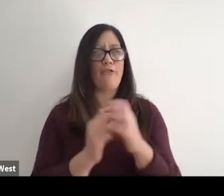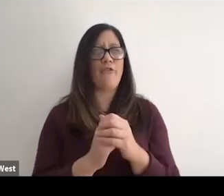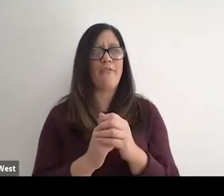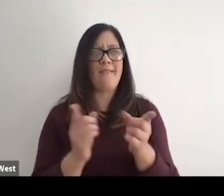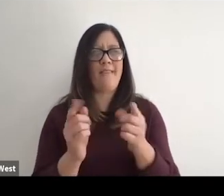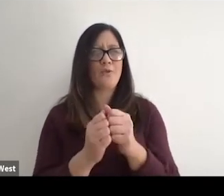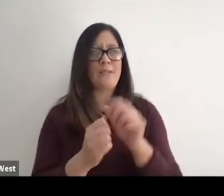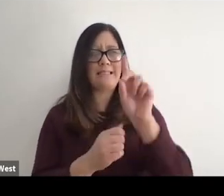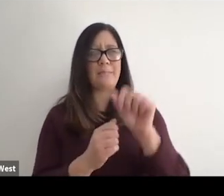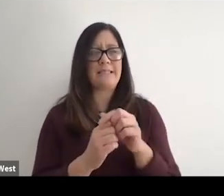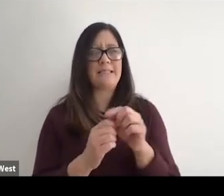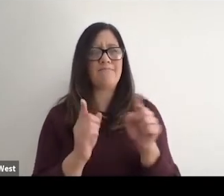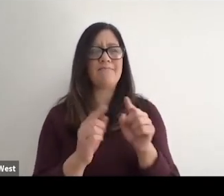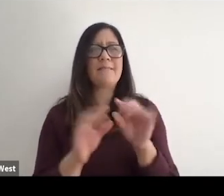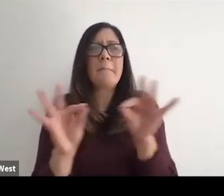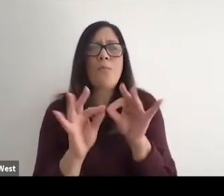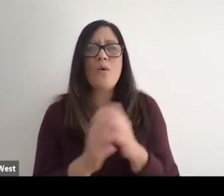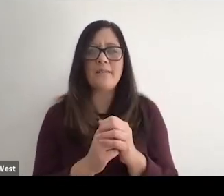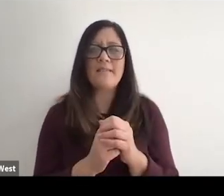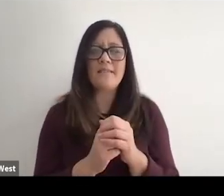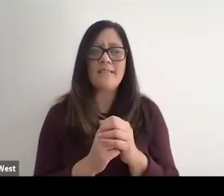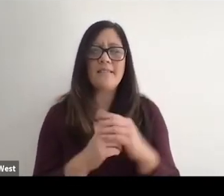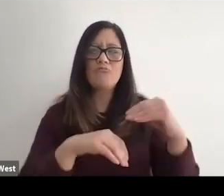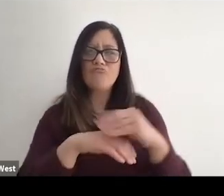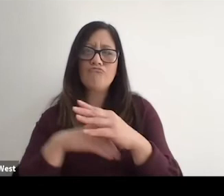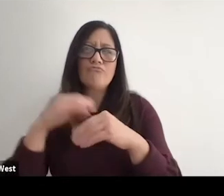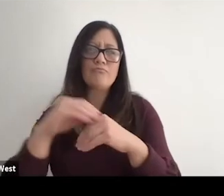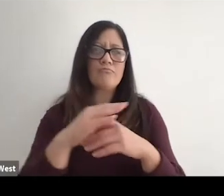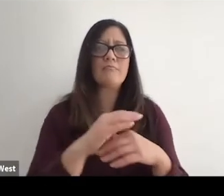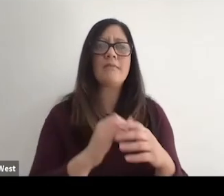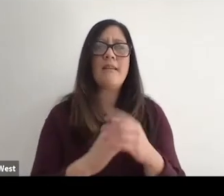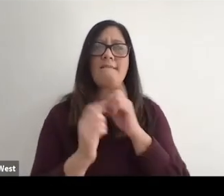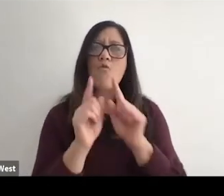another that is so critically important for, for mentoring and for building confidence